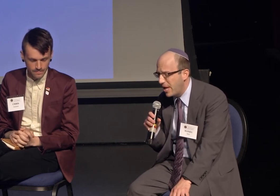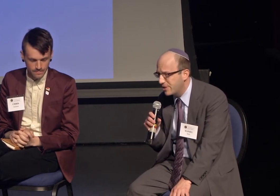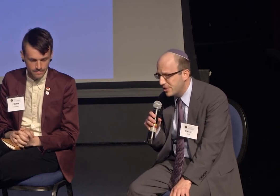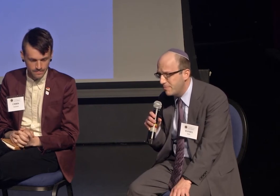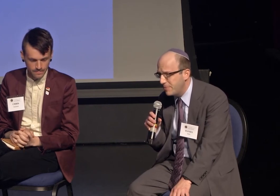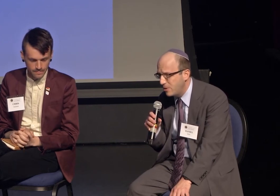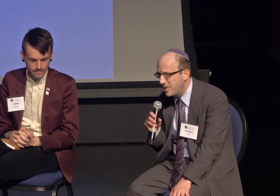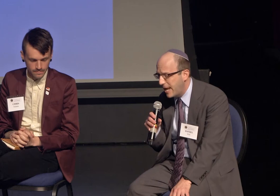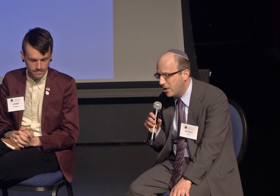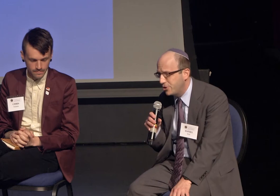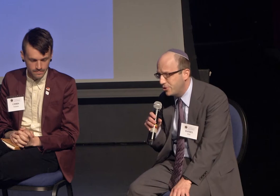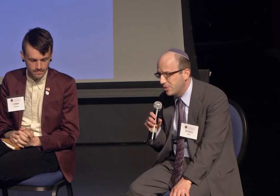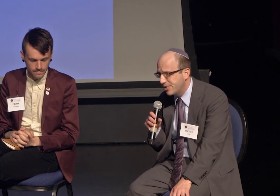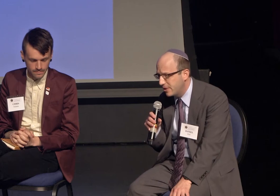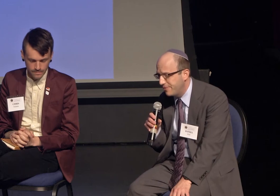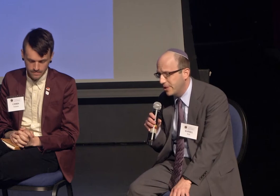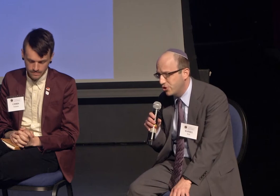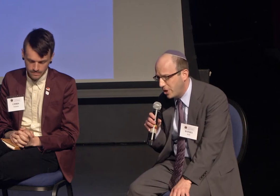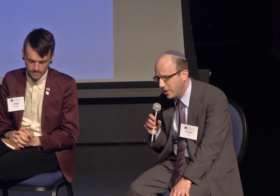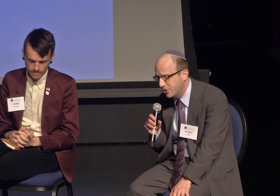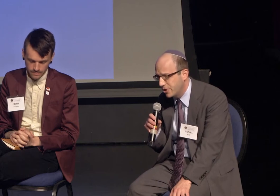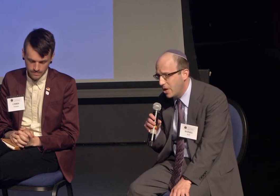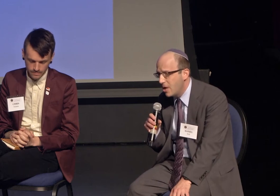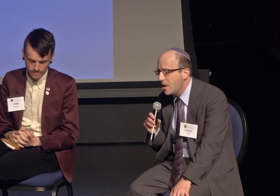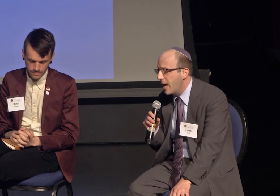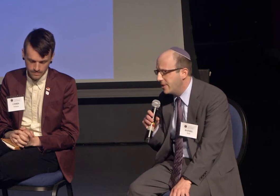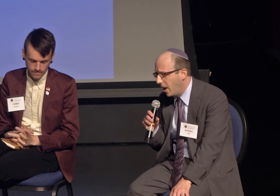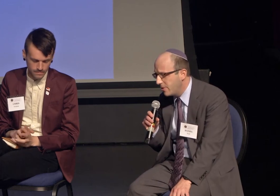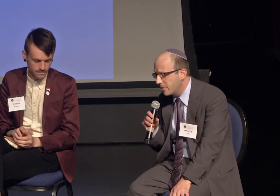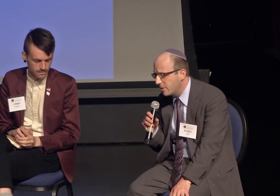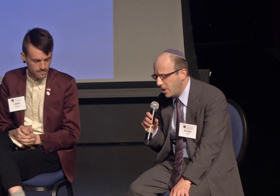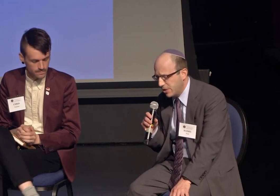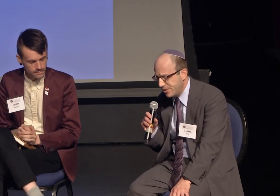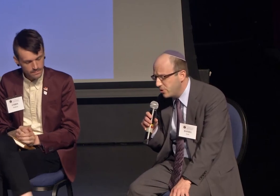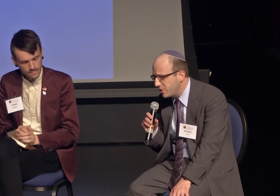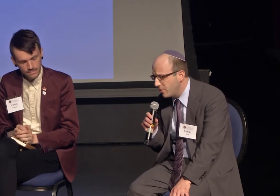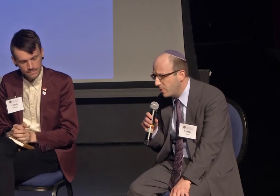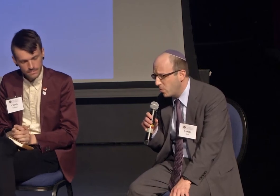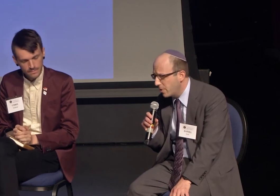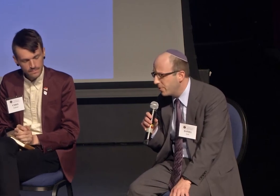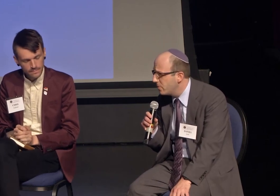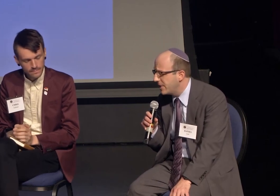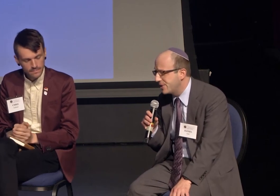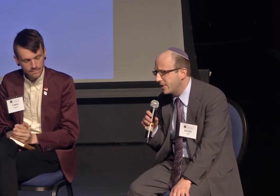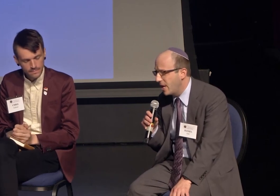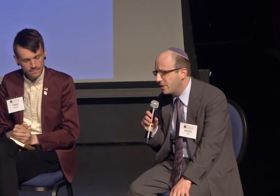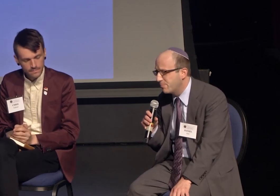but that doesn't mean we can't do significant change. And the other solution that we work through is again,